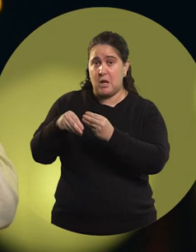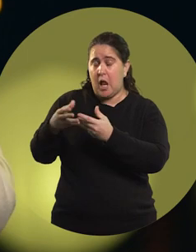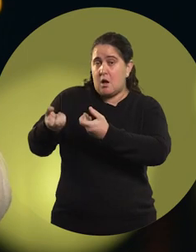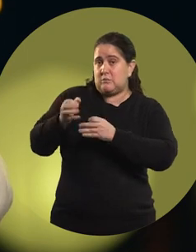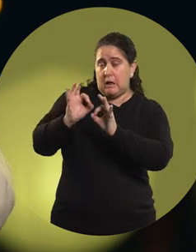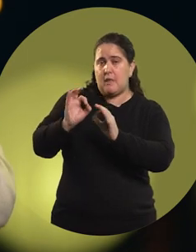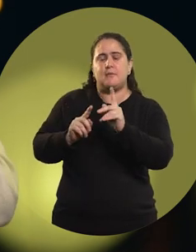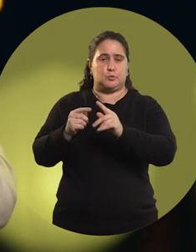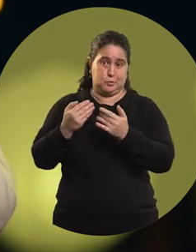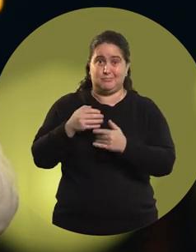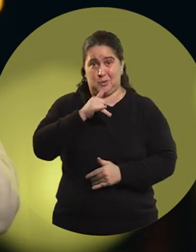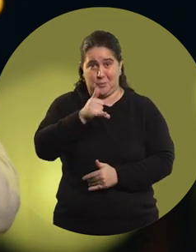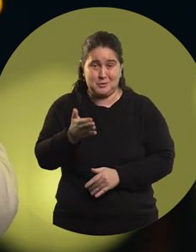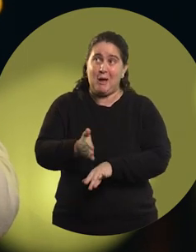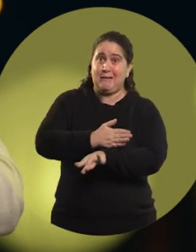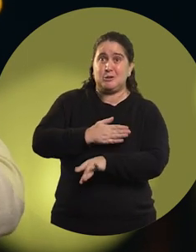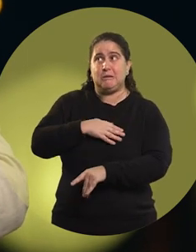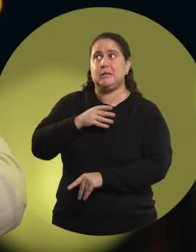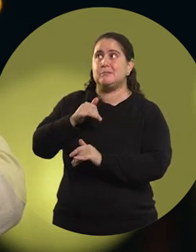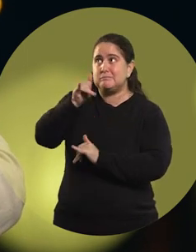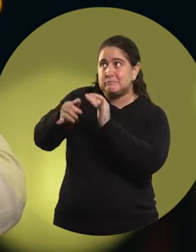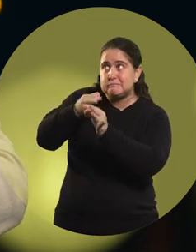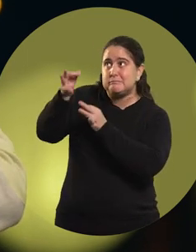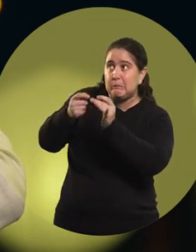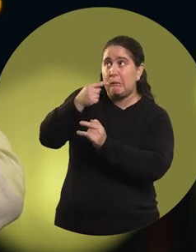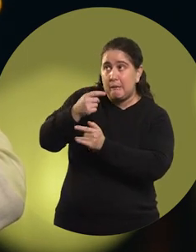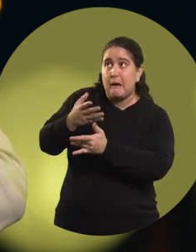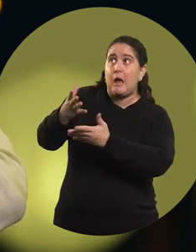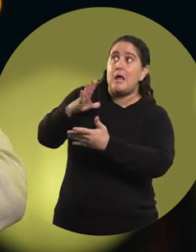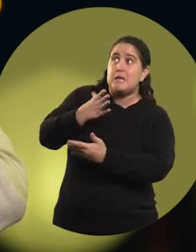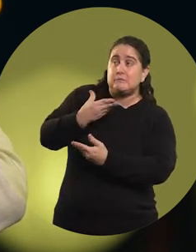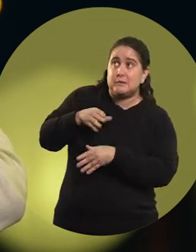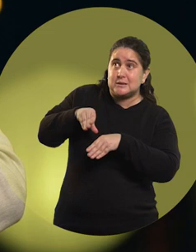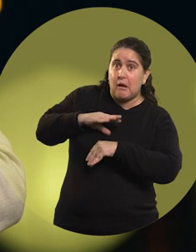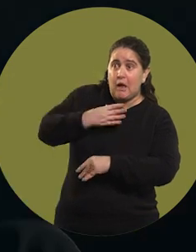As I was telling you, at first I had to convince my dad.